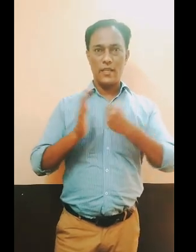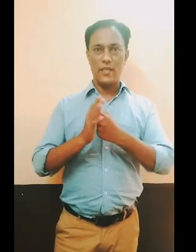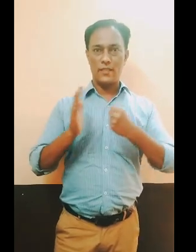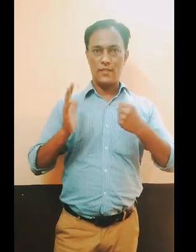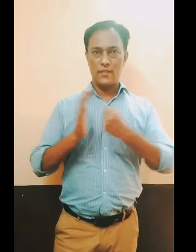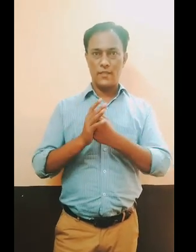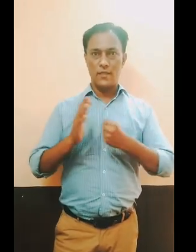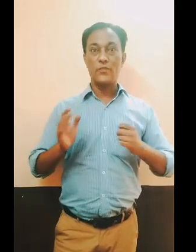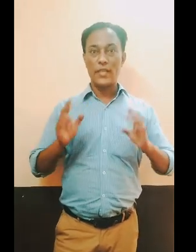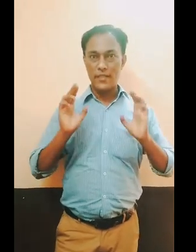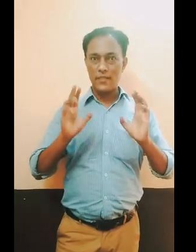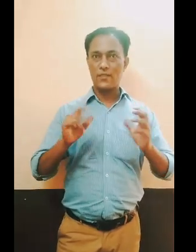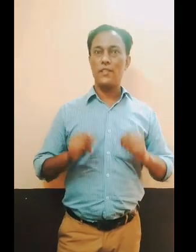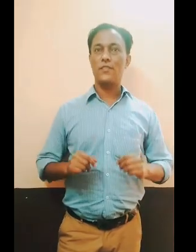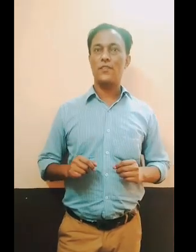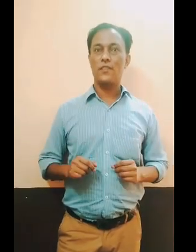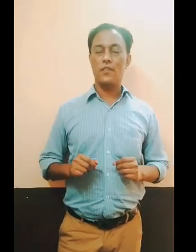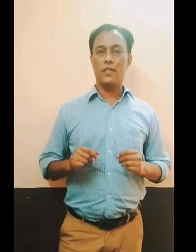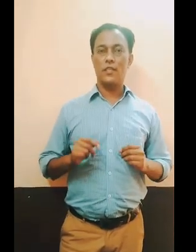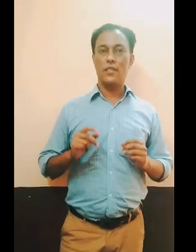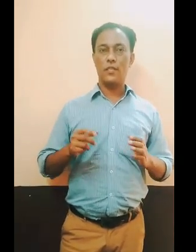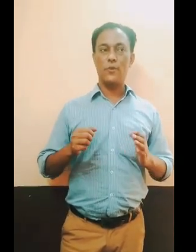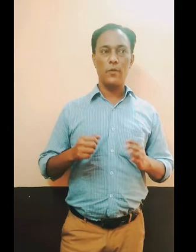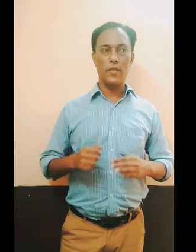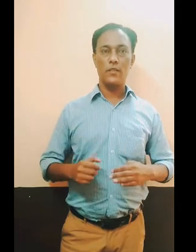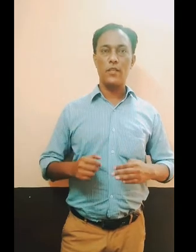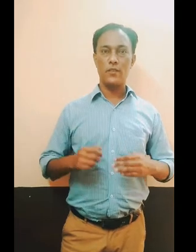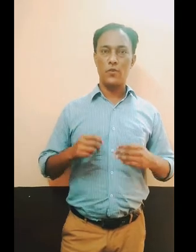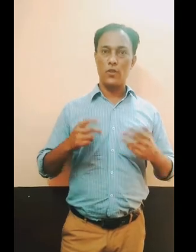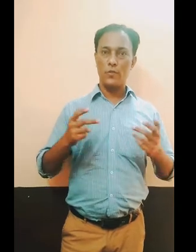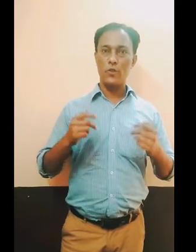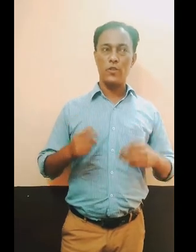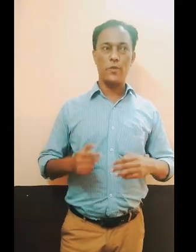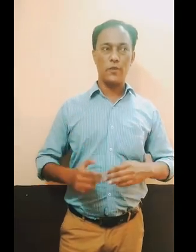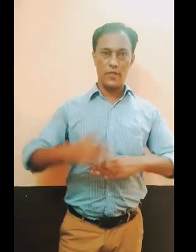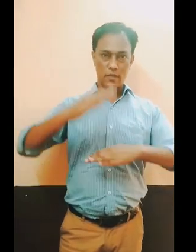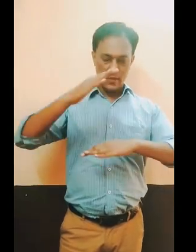and second exercise it will be increasing your immunity power